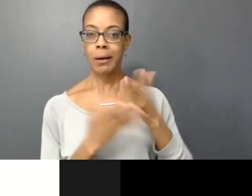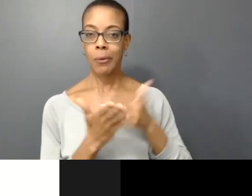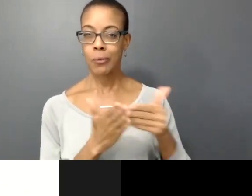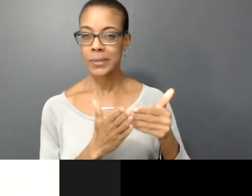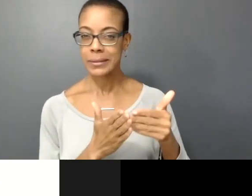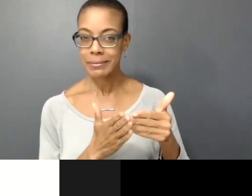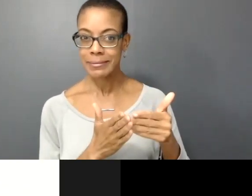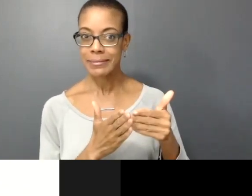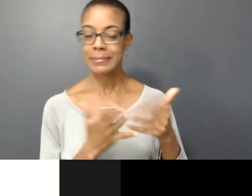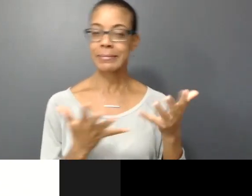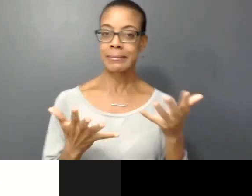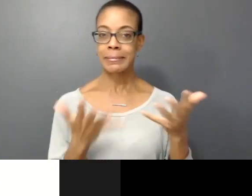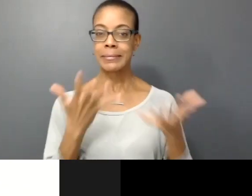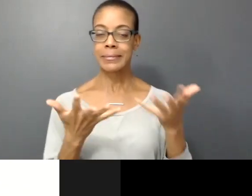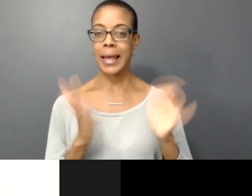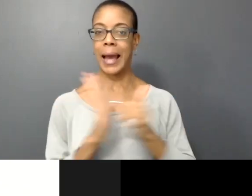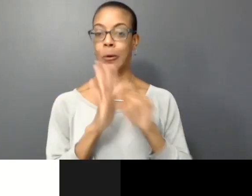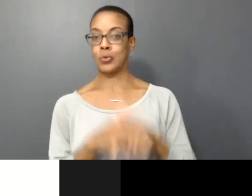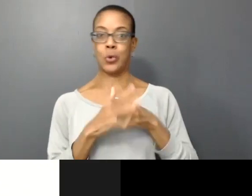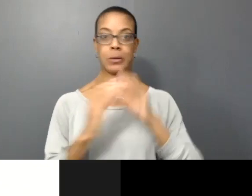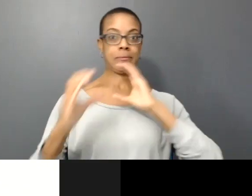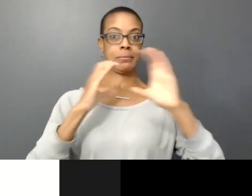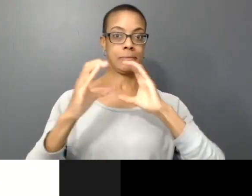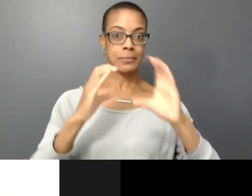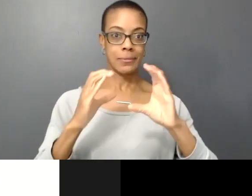to to what is happening here and now in our generations.